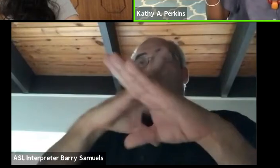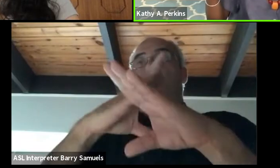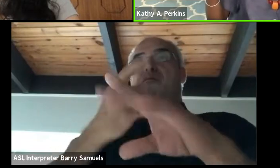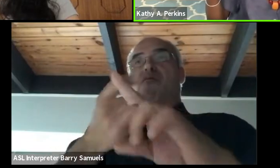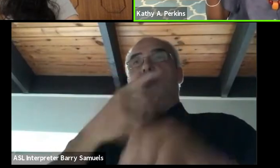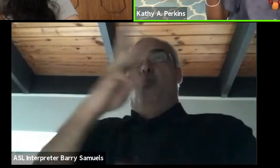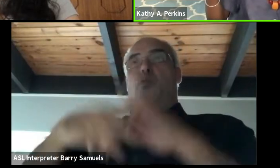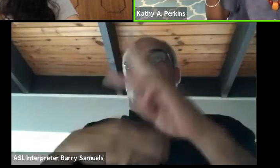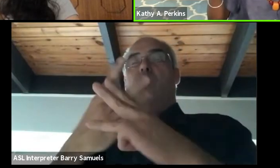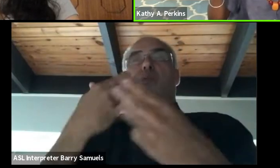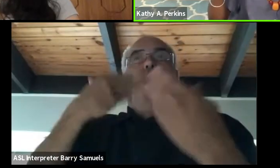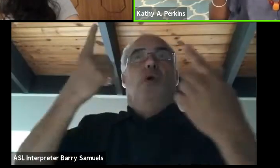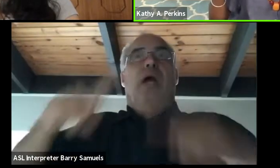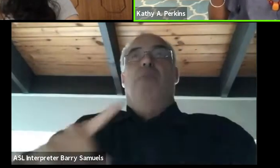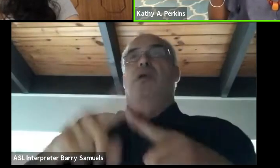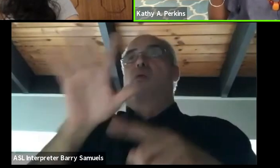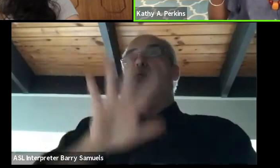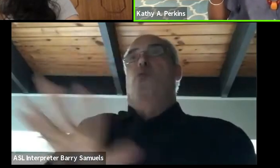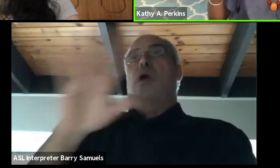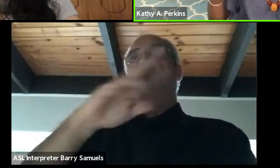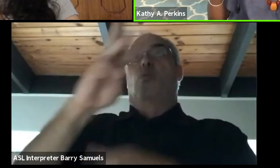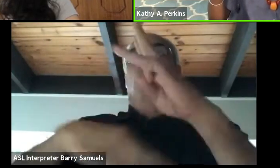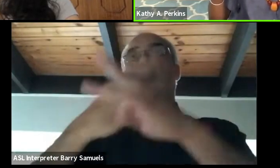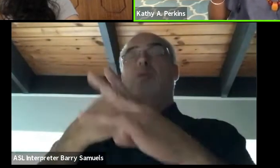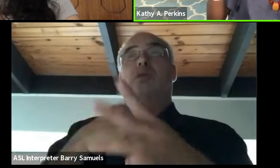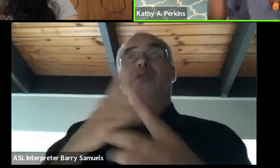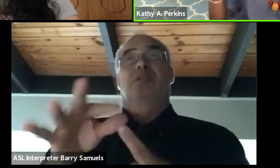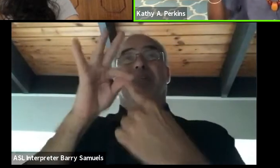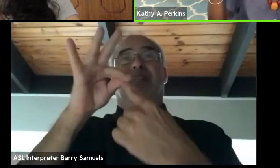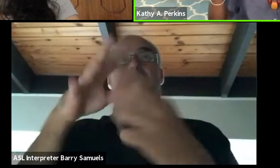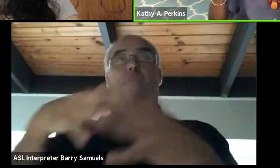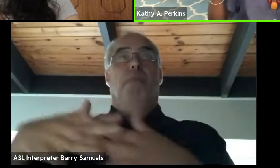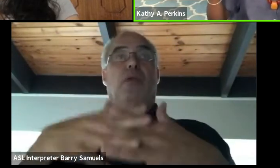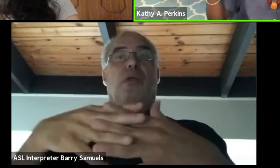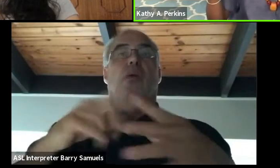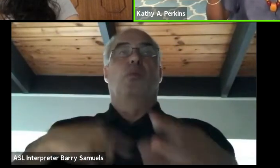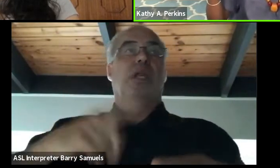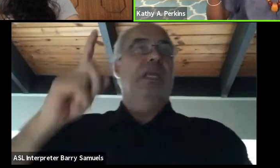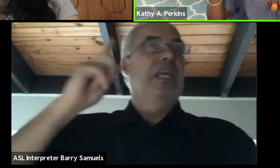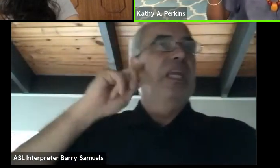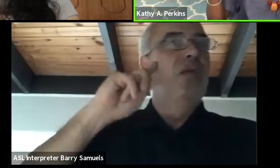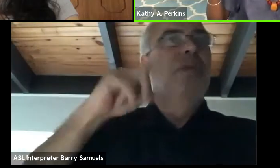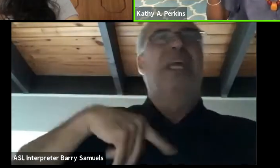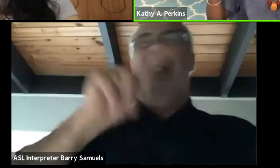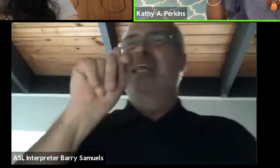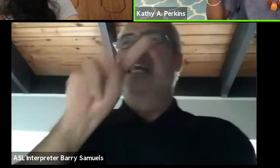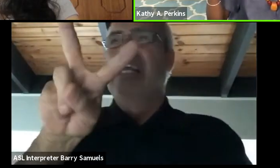around the world, particularly in America, they would hear things. TV was still new in South Africa,